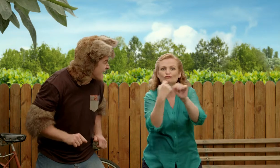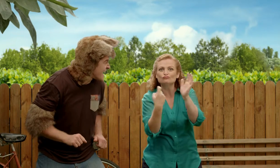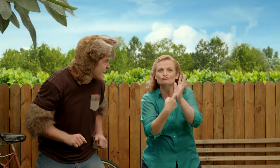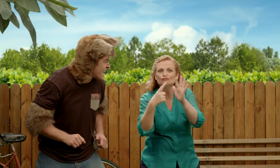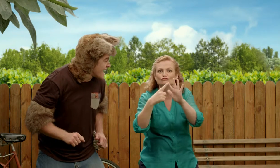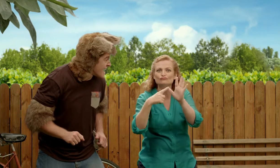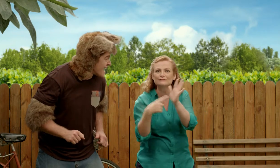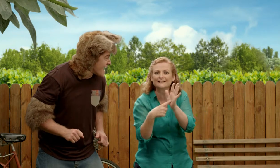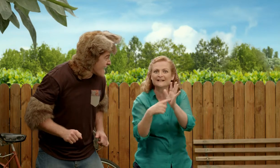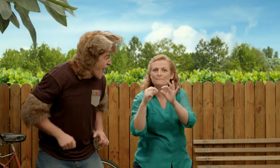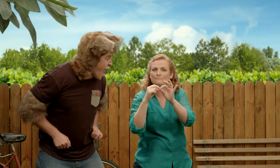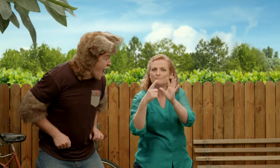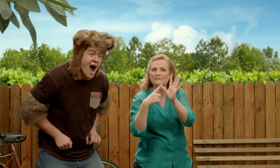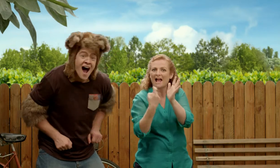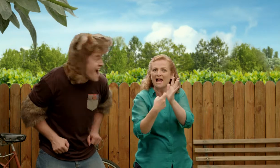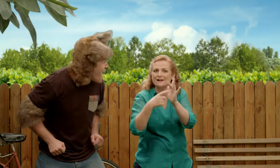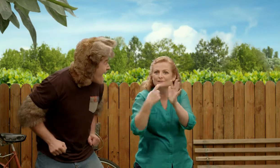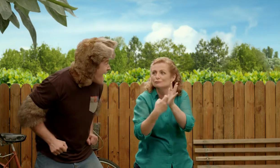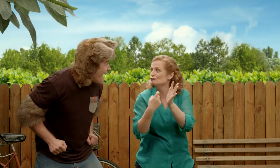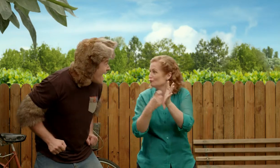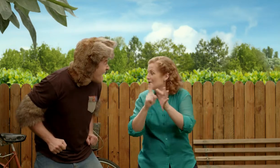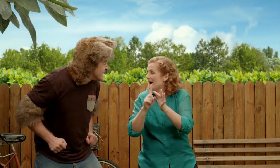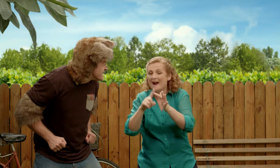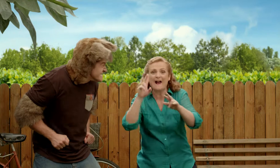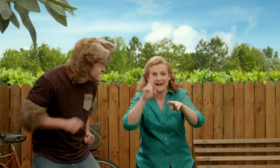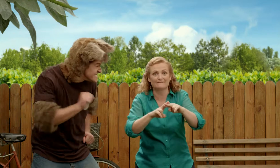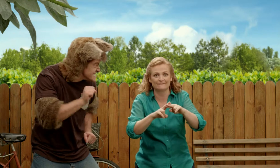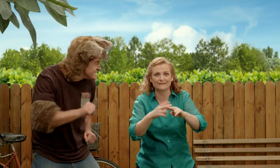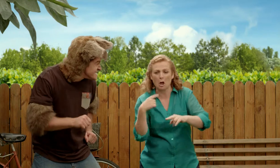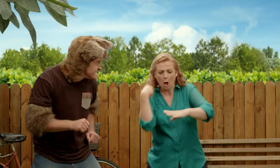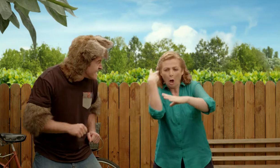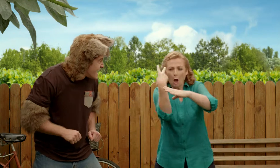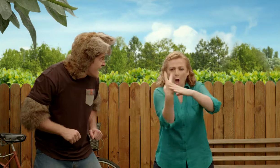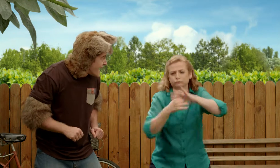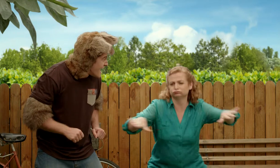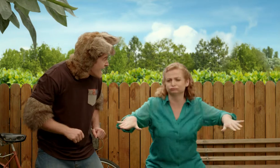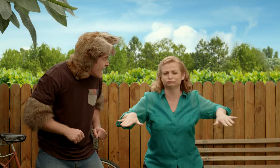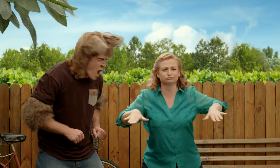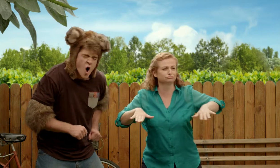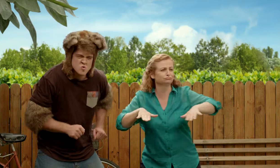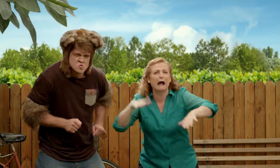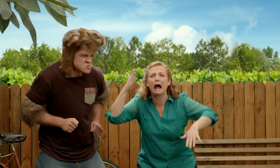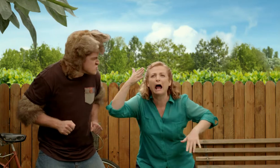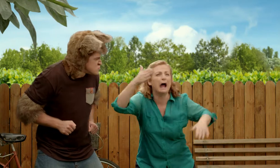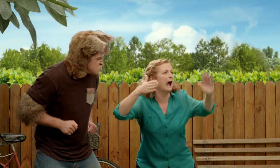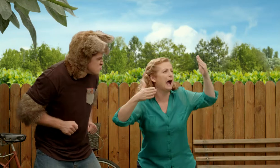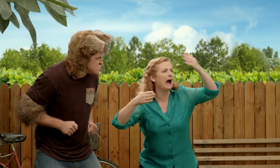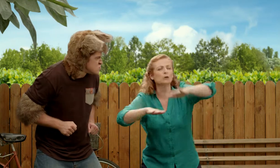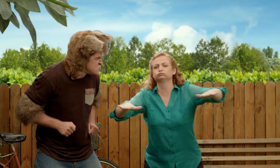out on the Great Barrier Reef? Swimming out there with all the fish under the water.